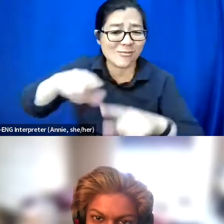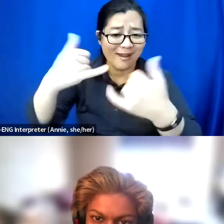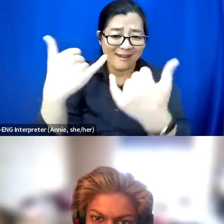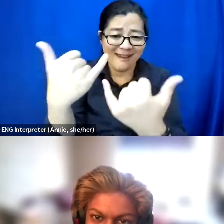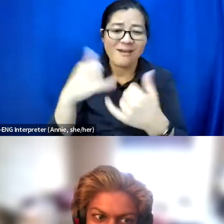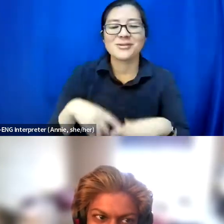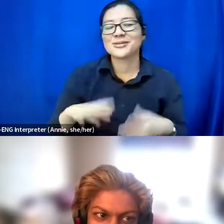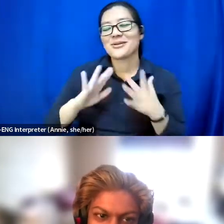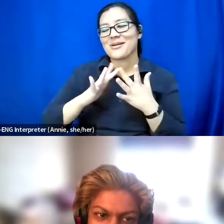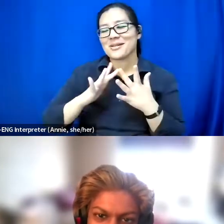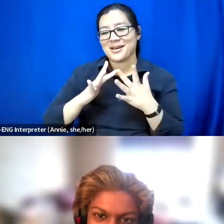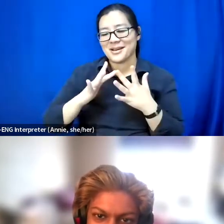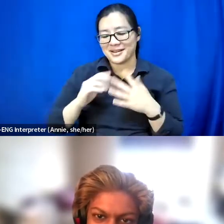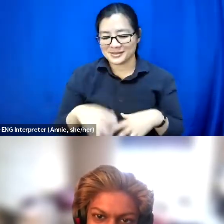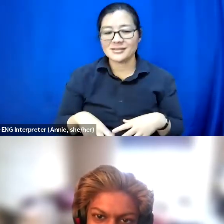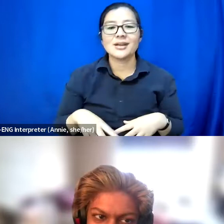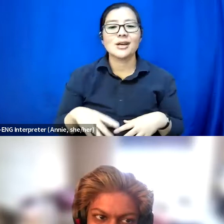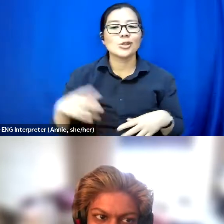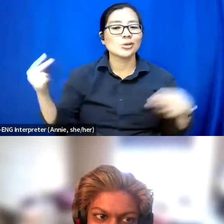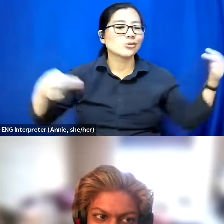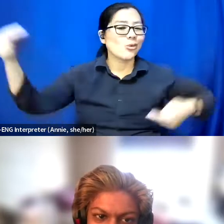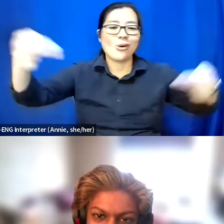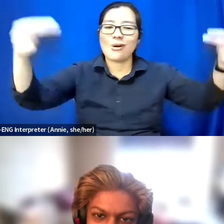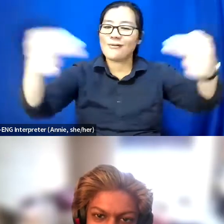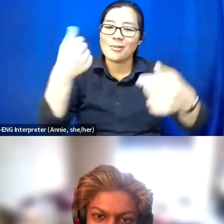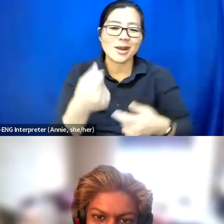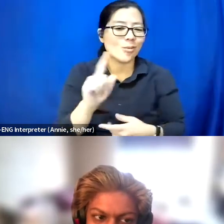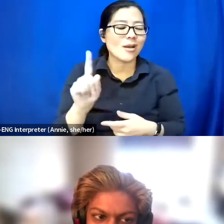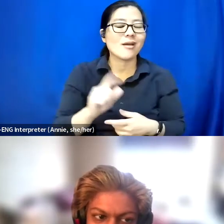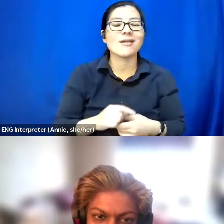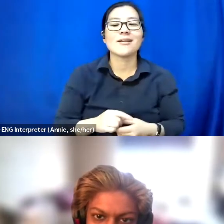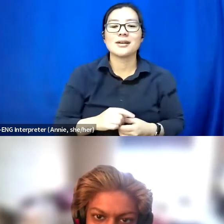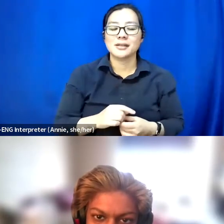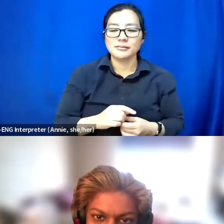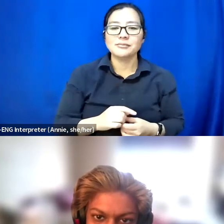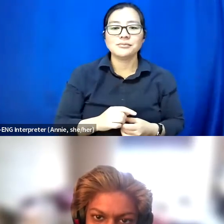So you can come in from anywhere. You can get in on that.